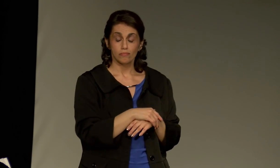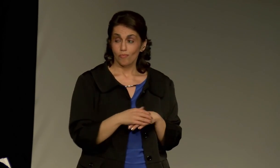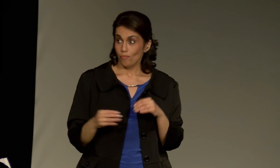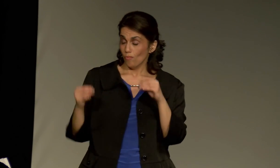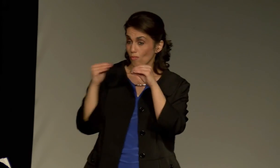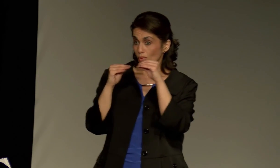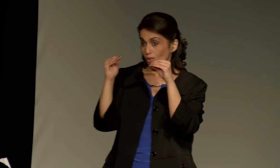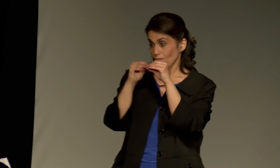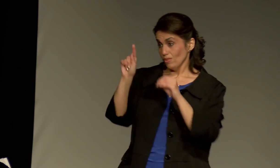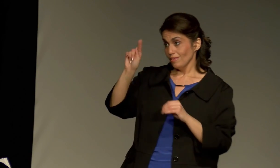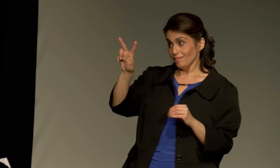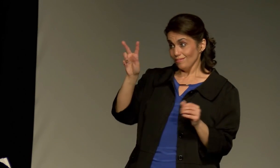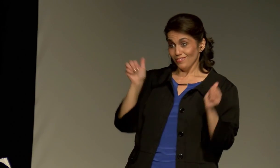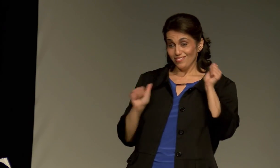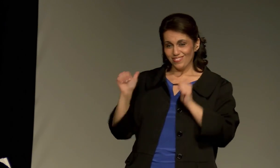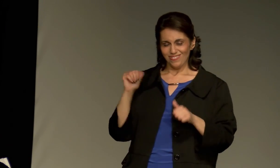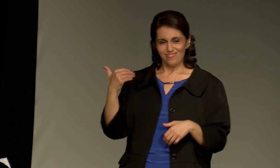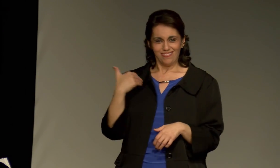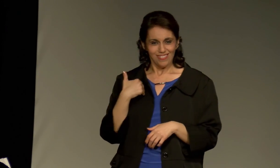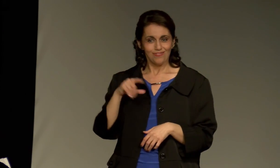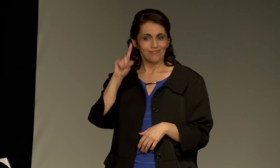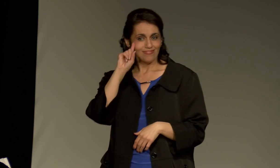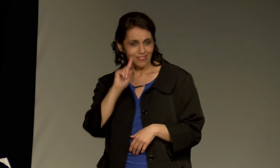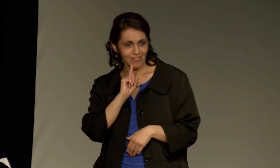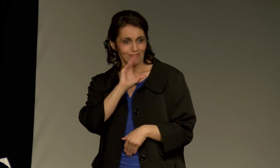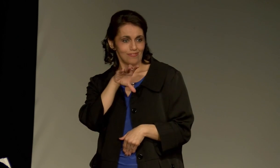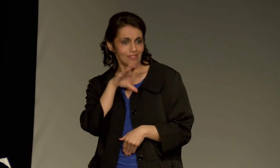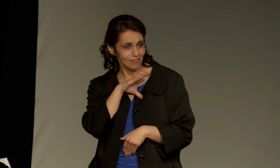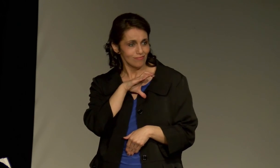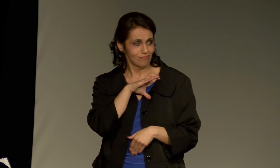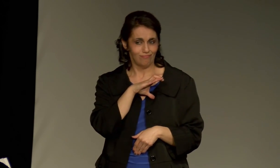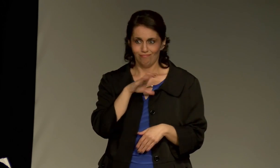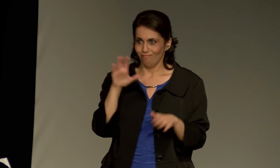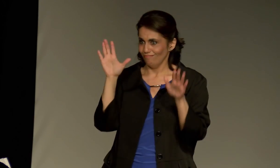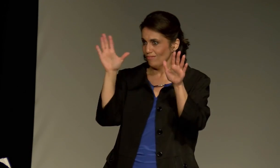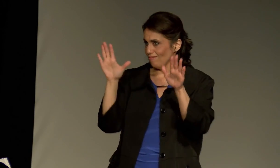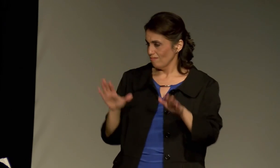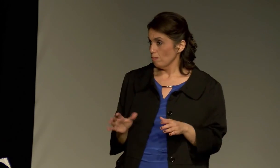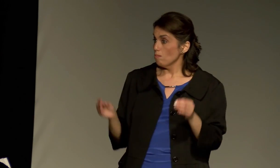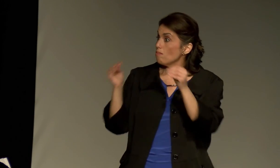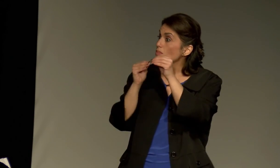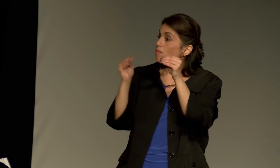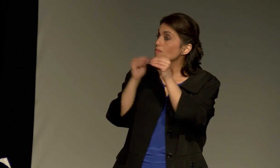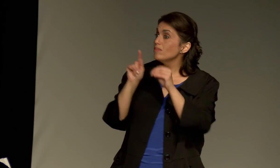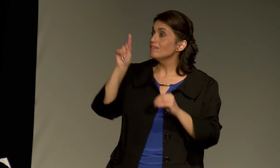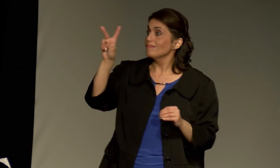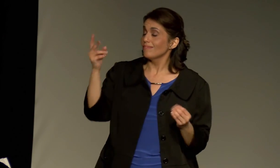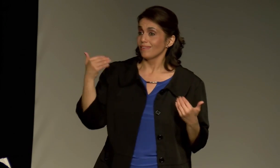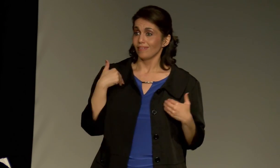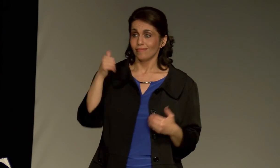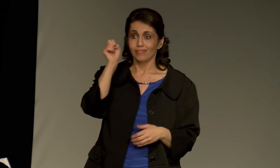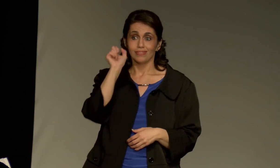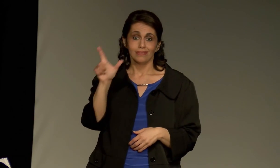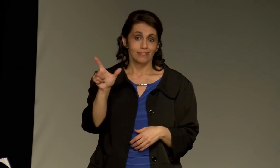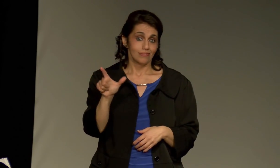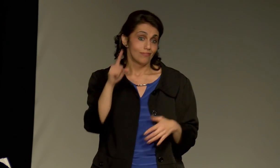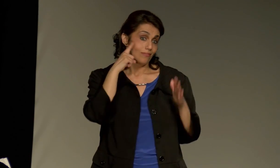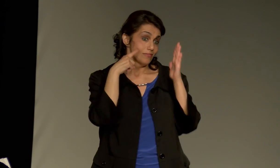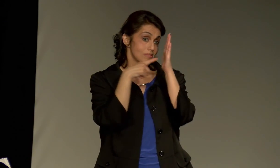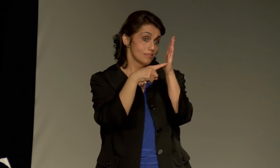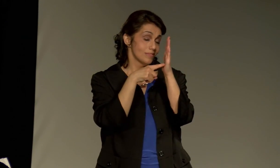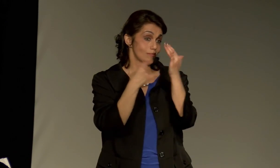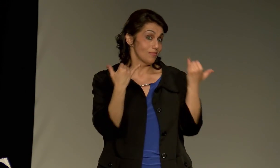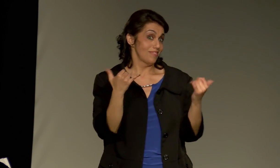There are more TV shows that have deaf characters; which is wonderful; more television shows